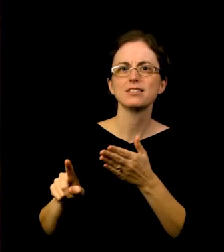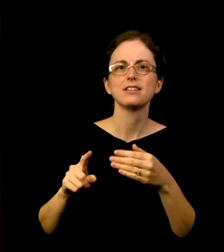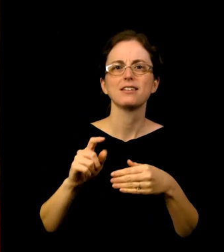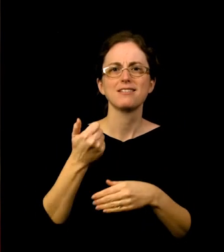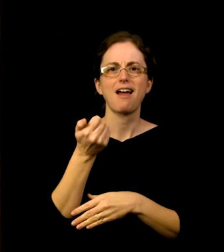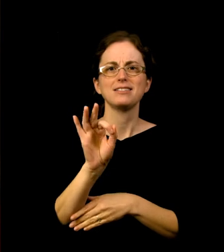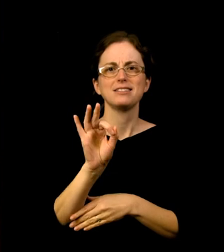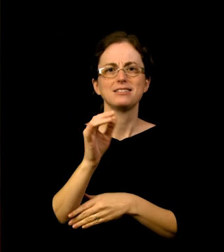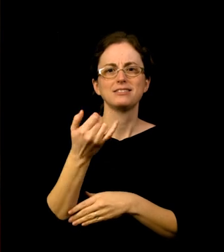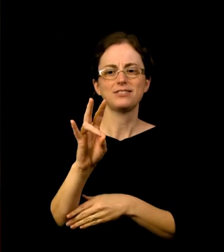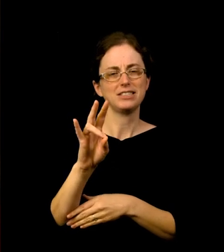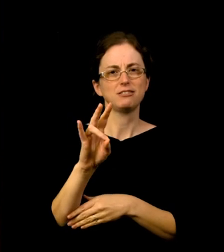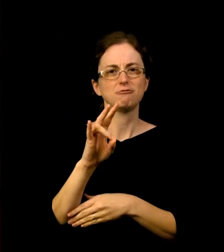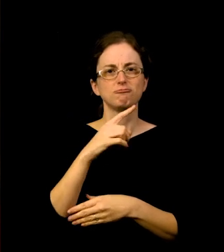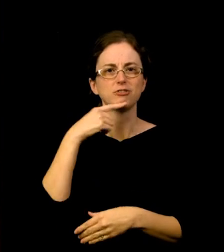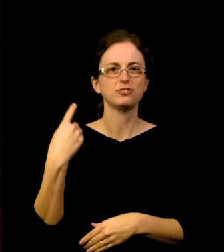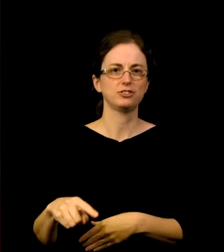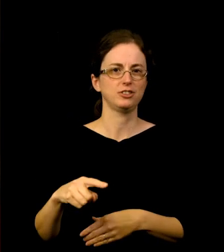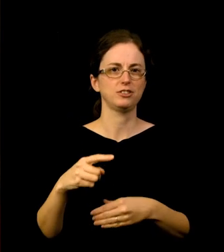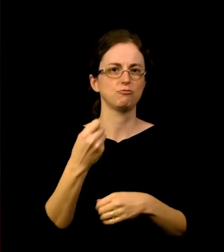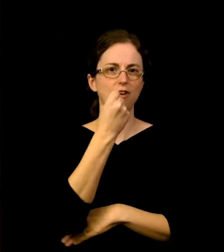This vibrant show delves into a relatively short-lived